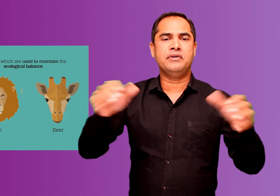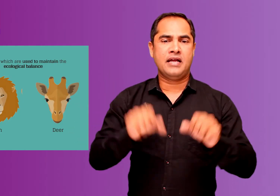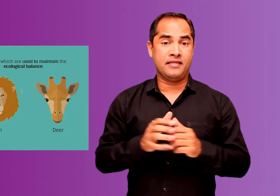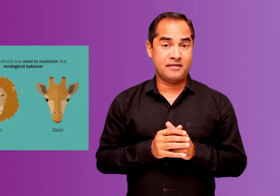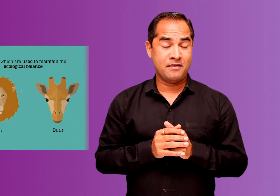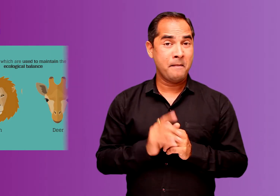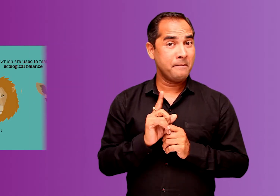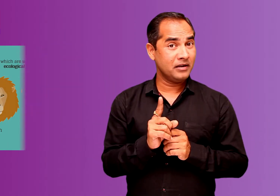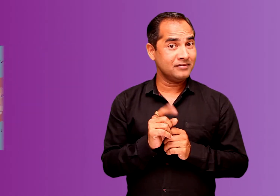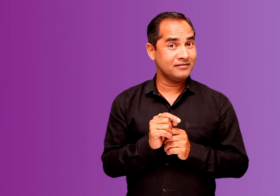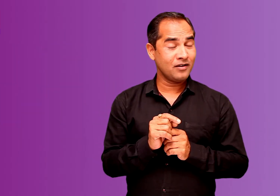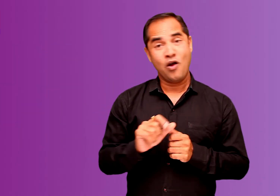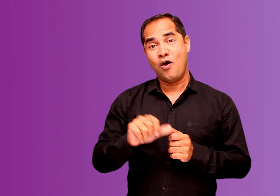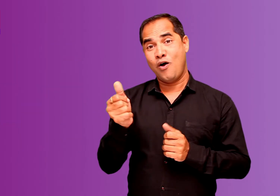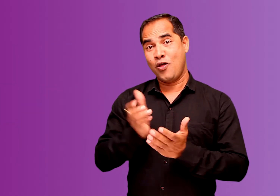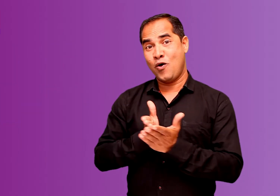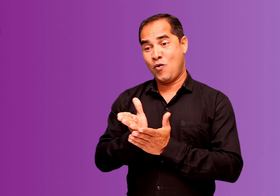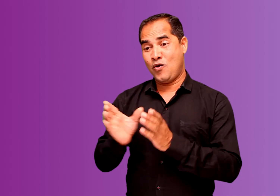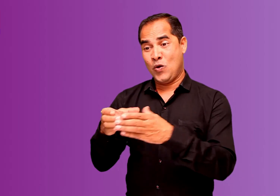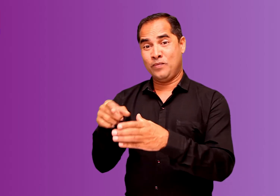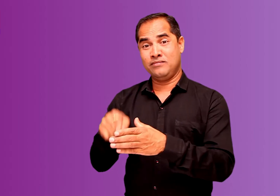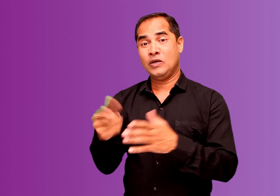On the other hand, we have non-renewable resources.